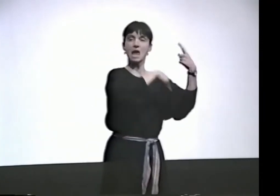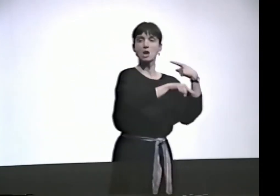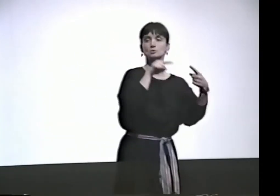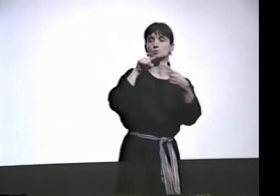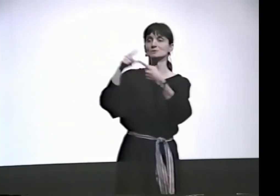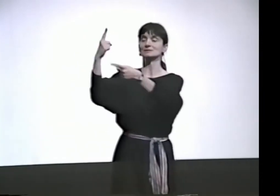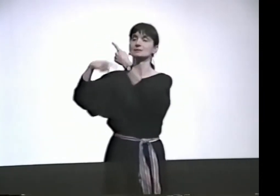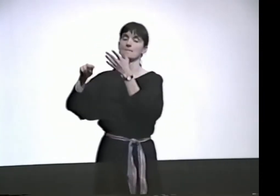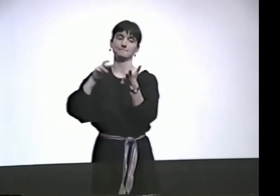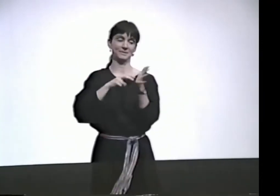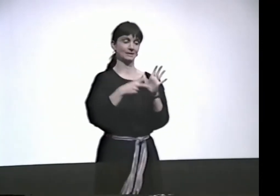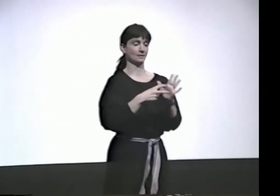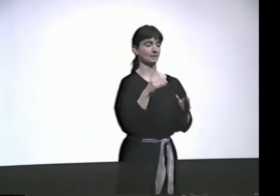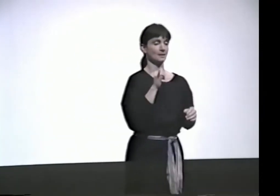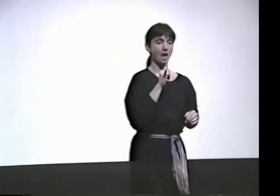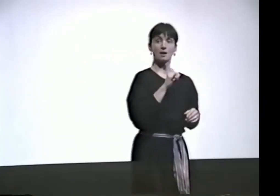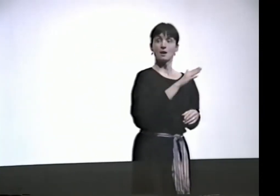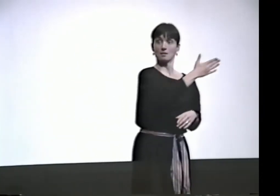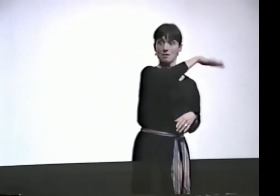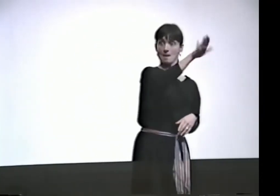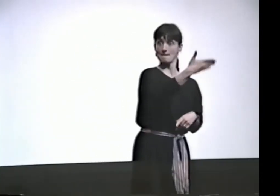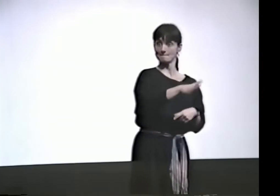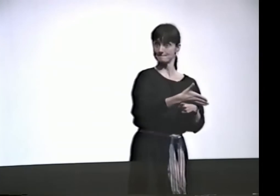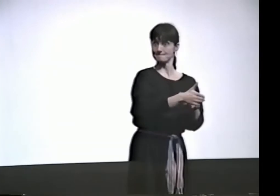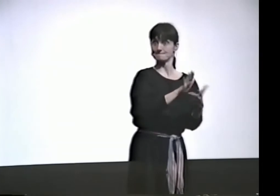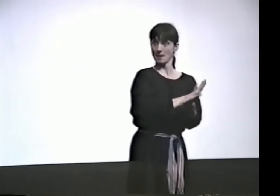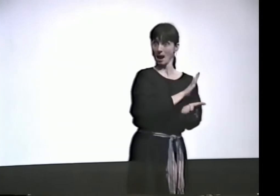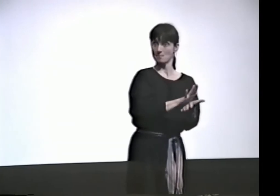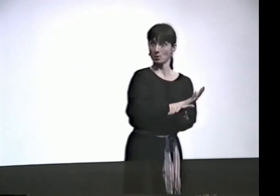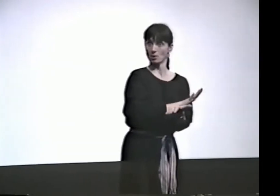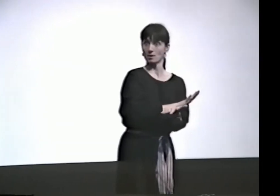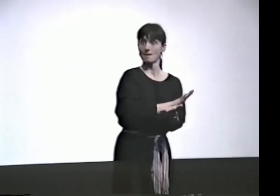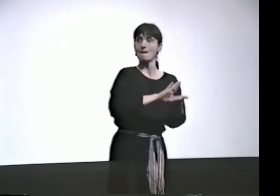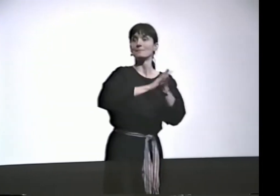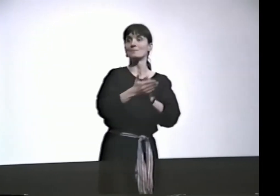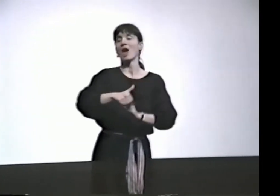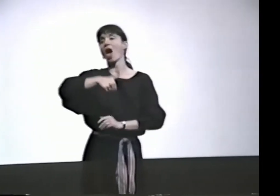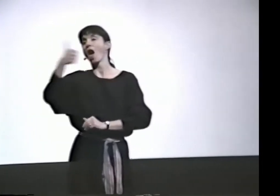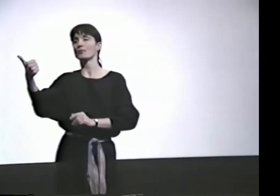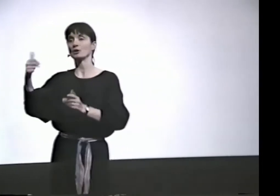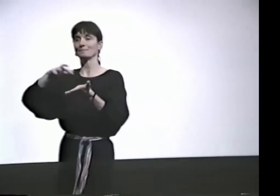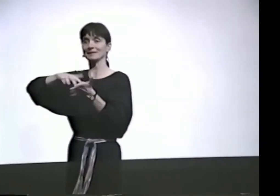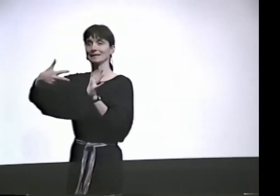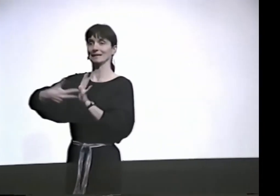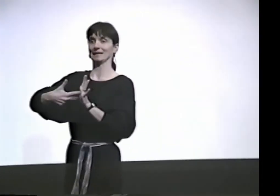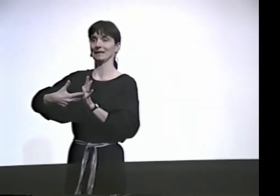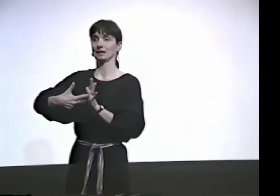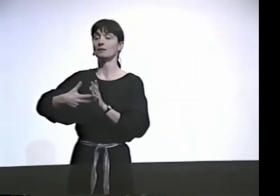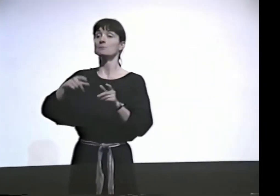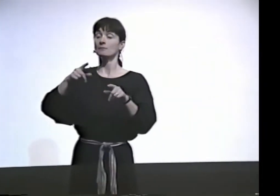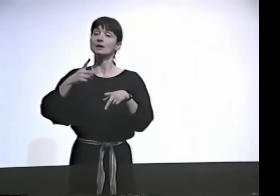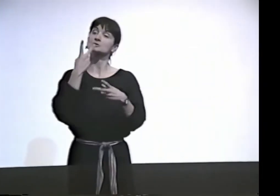CONCEPT TO CONCEPT OR SIGN TO SIGN. WELL, THE PAPER IS AN EXAMPLE OF THAT,